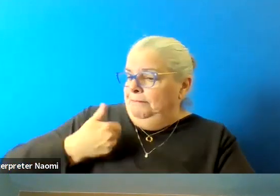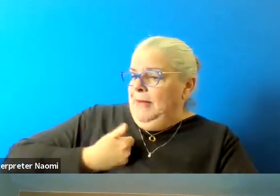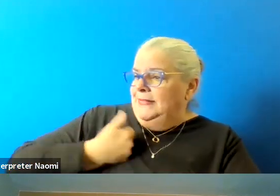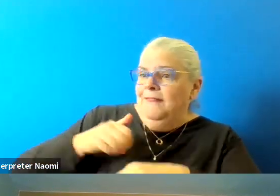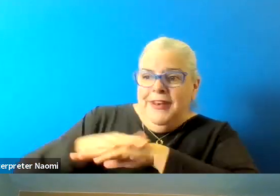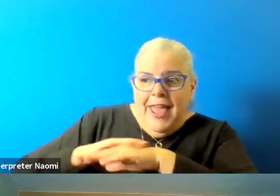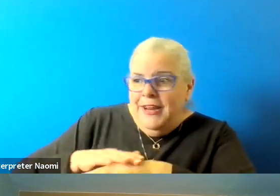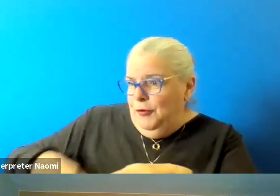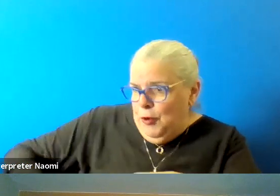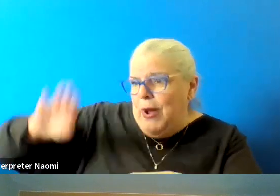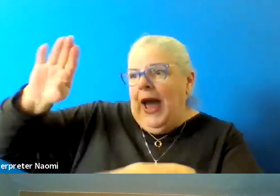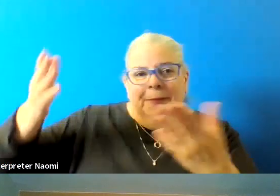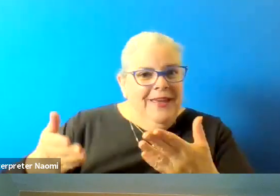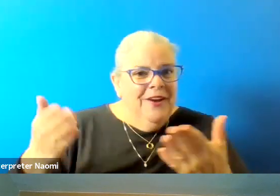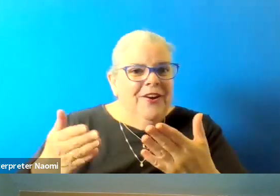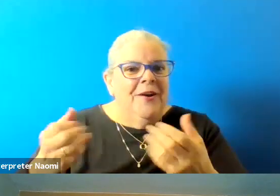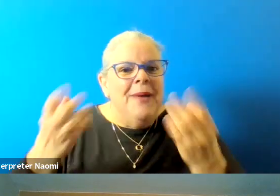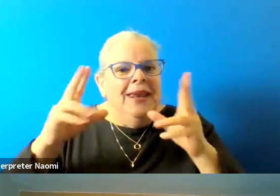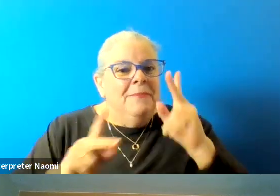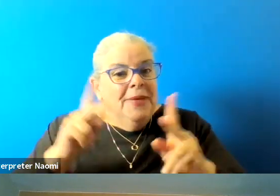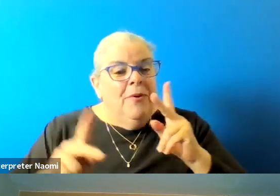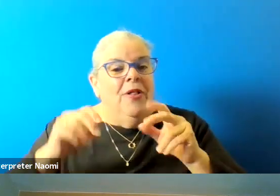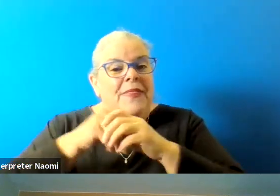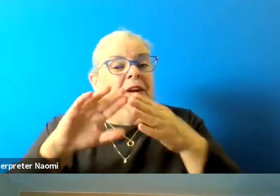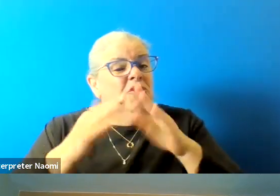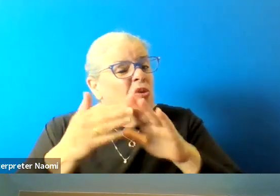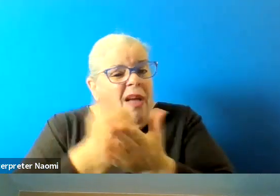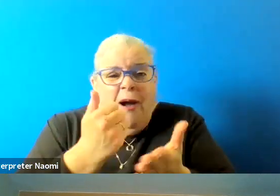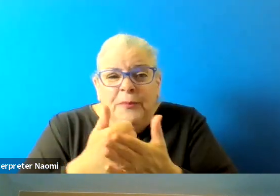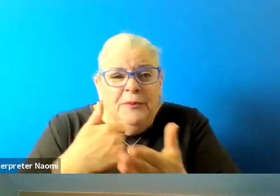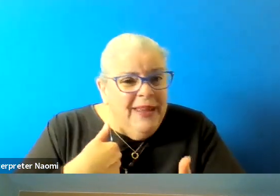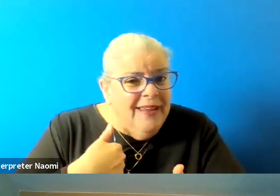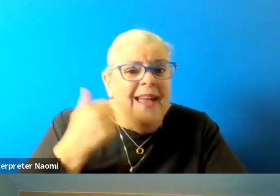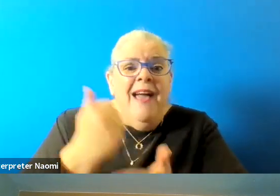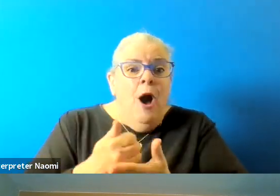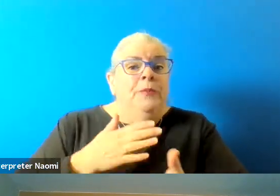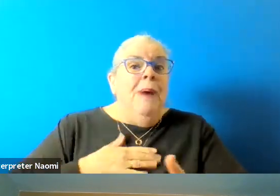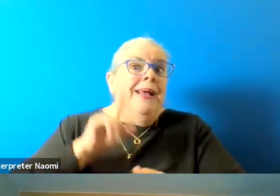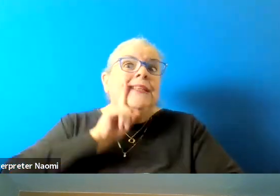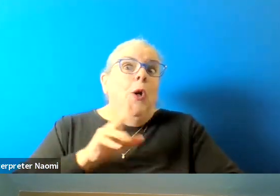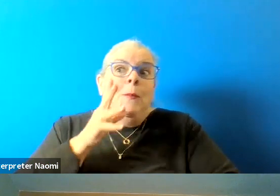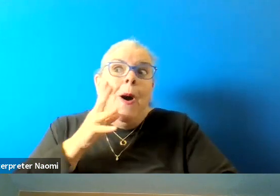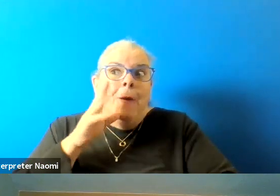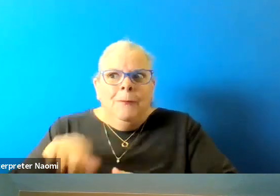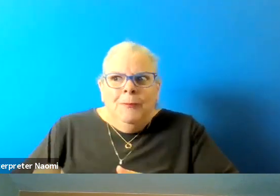of folks in the community that helps me out, that helps my single mom out whether it was getting around town